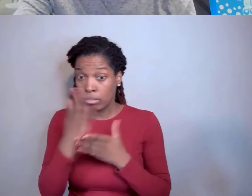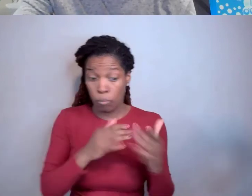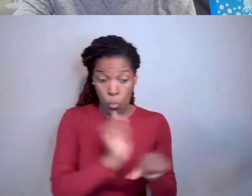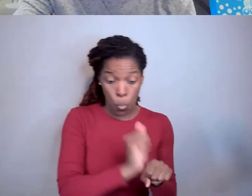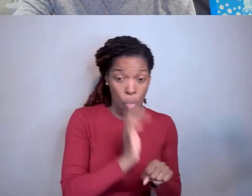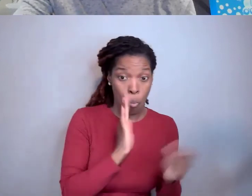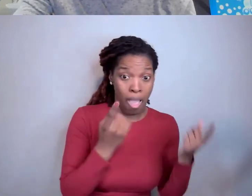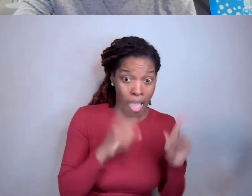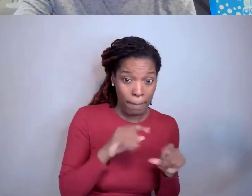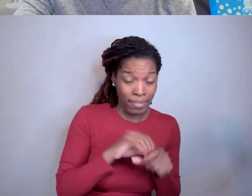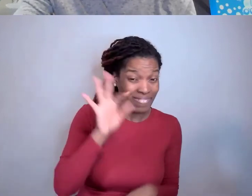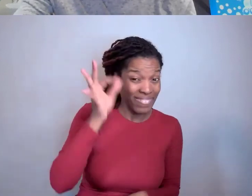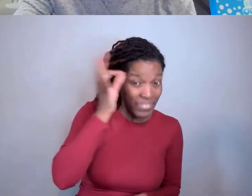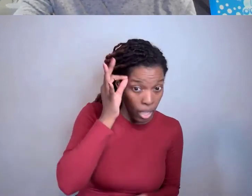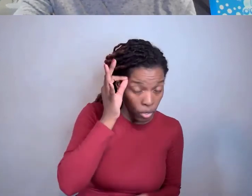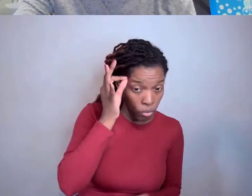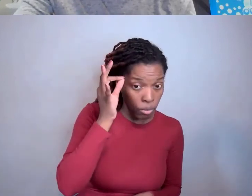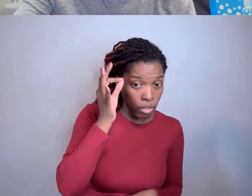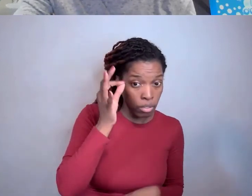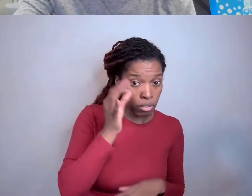does the Bayh-Dole Act apply on the award?